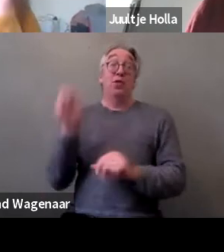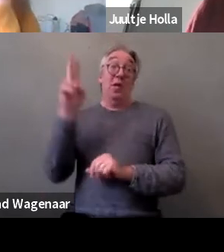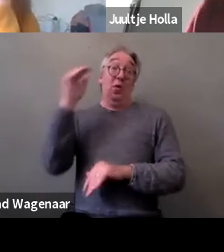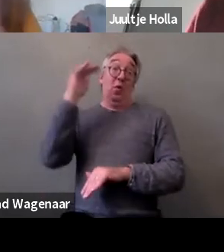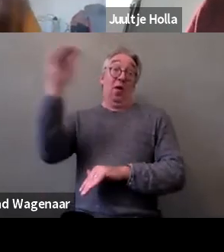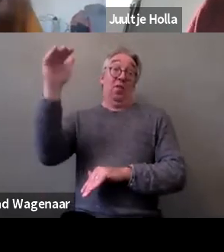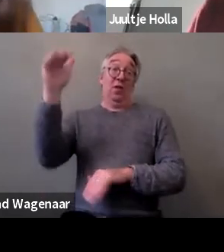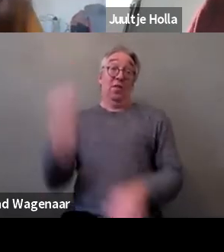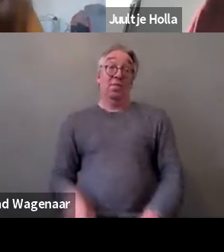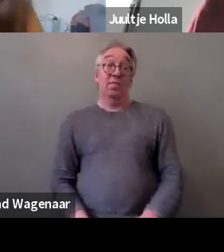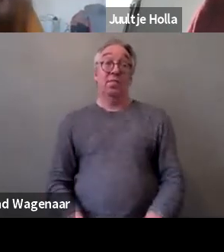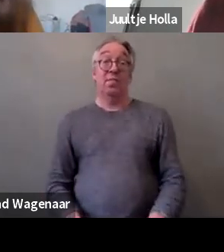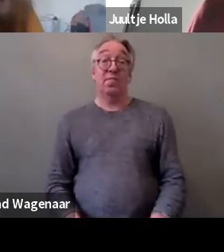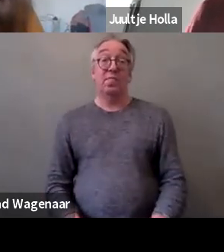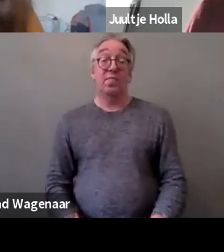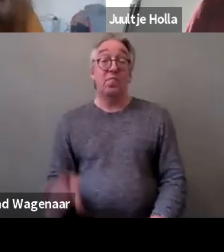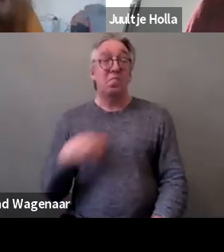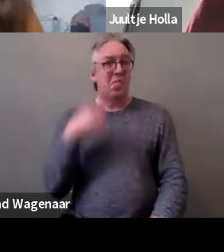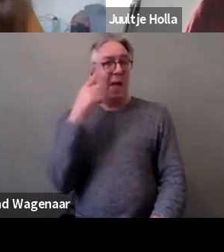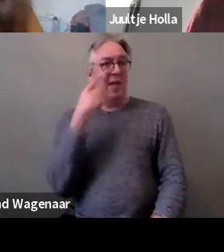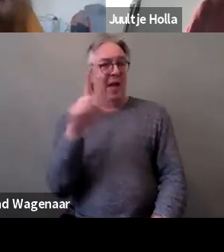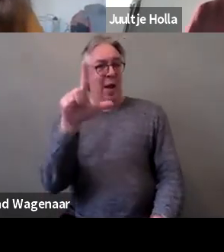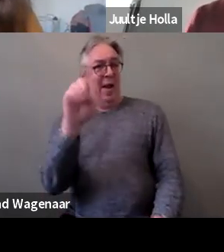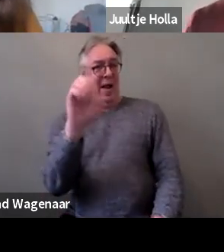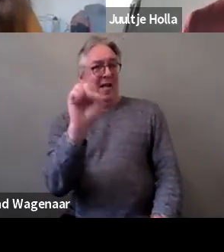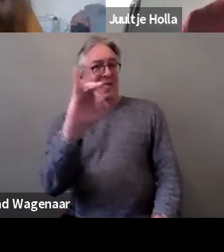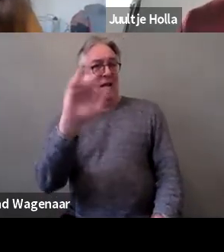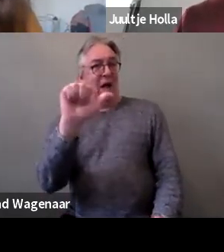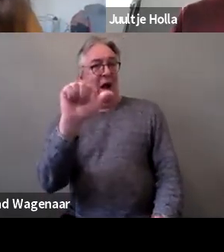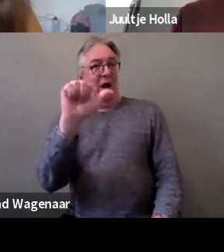I imagine that Lesia just left, but we are also in contact,